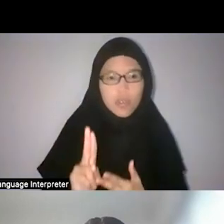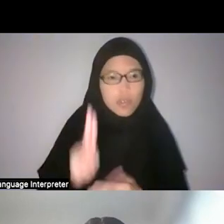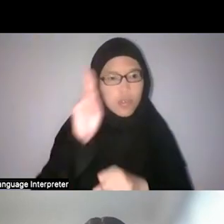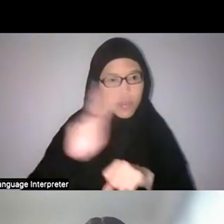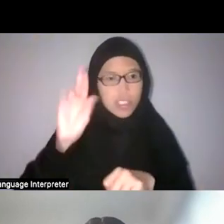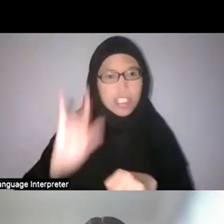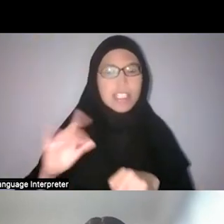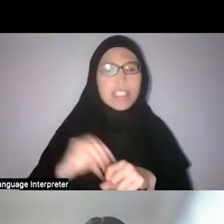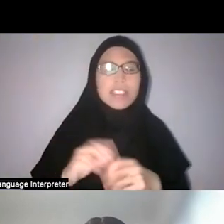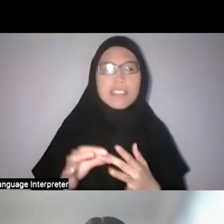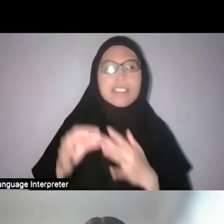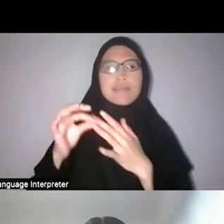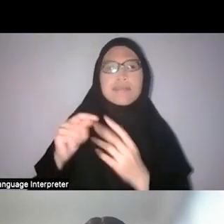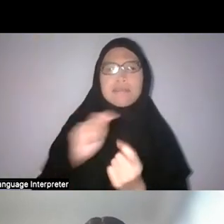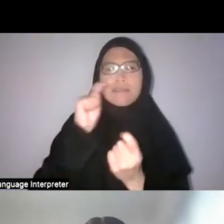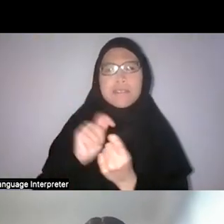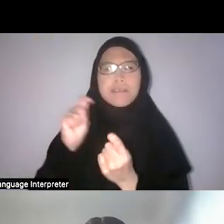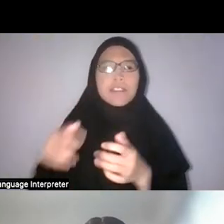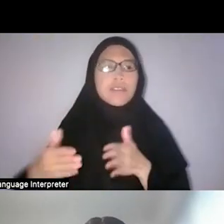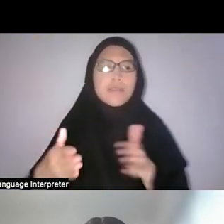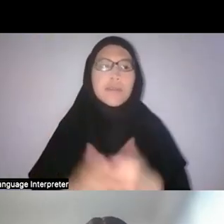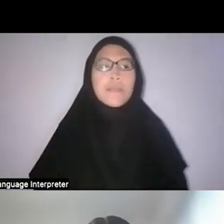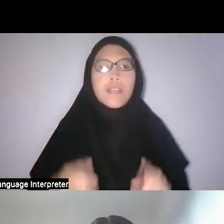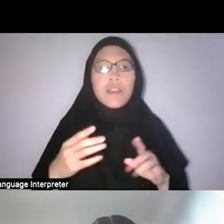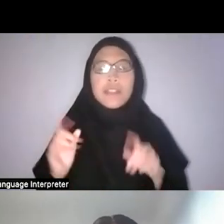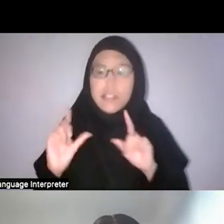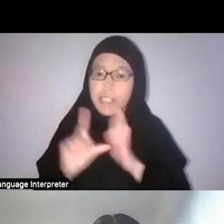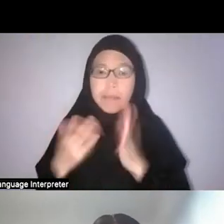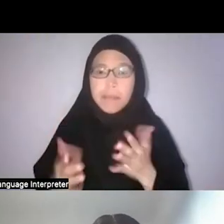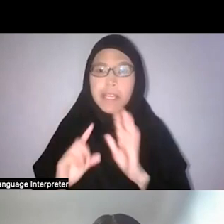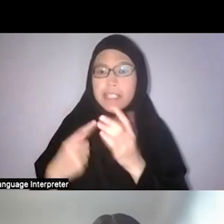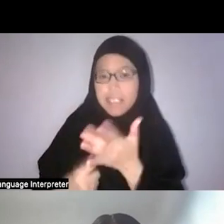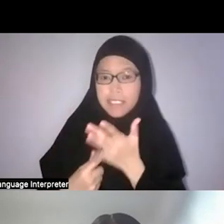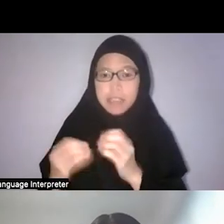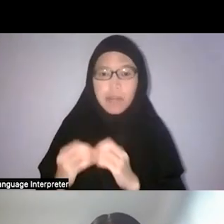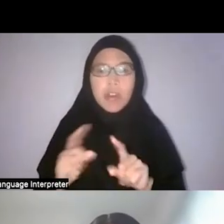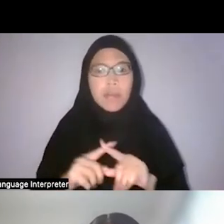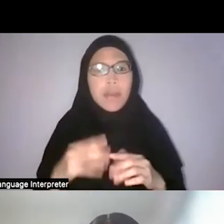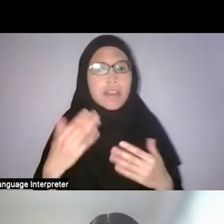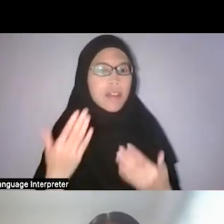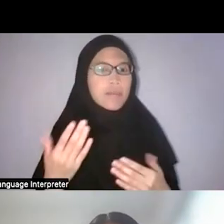But before we dig deeper, Zining, what would’ve been your kind of approach?